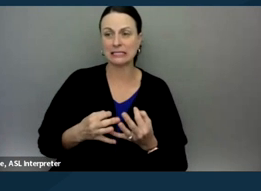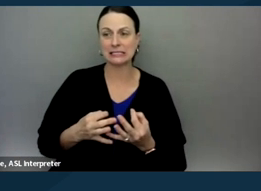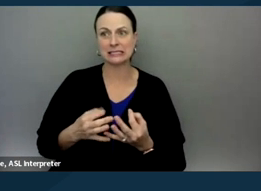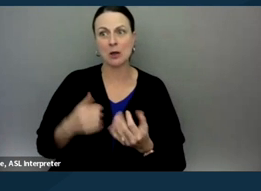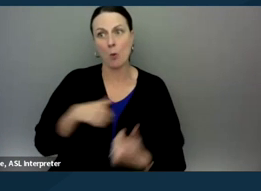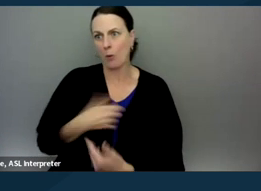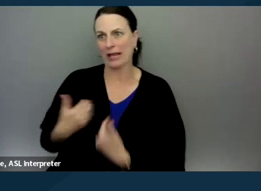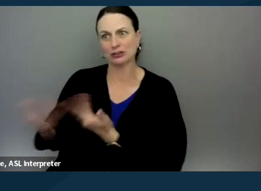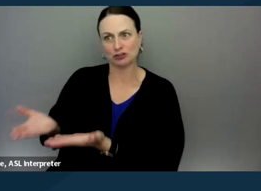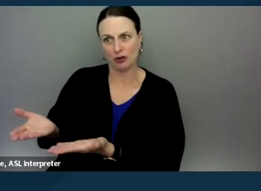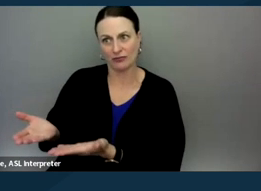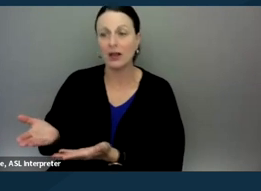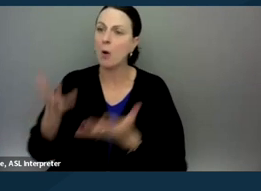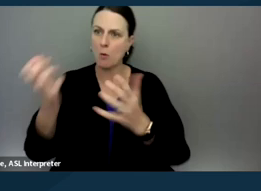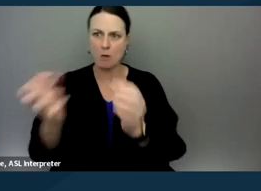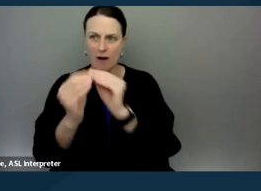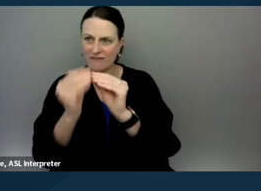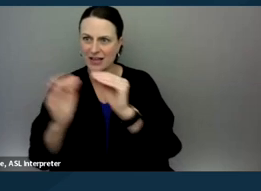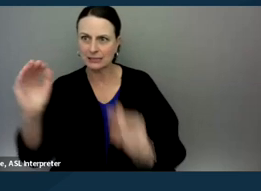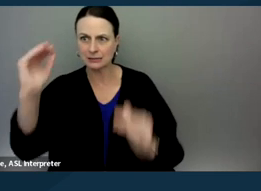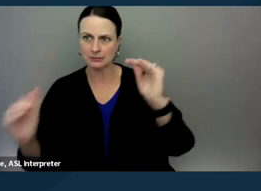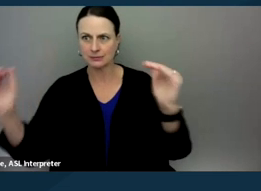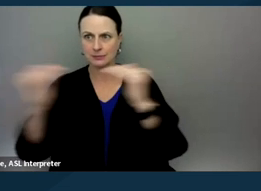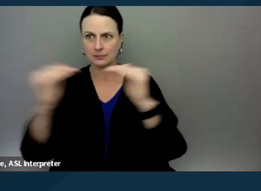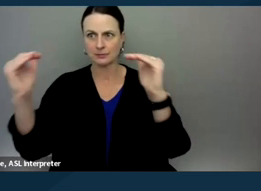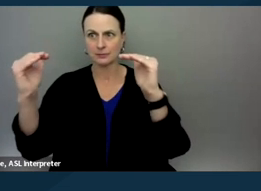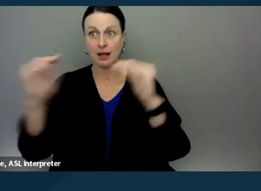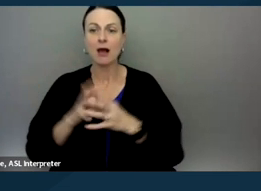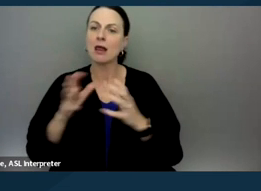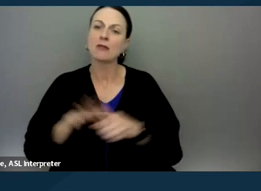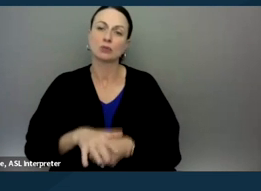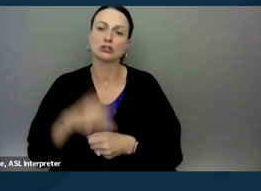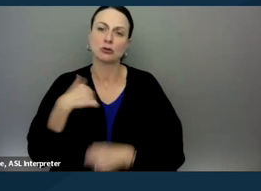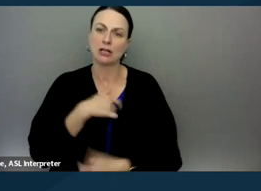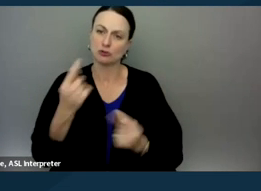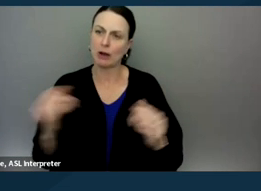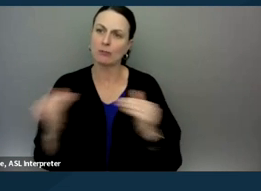And you know, we wanna fix that. So there's a lot of pressure on us to try to level that playing field.